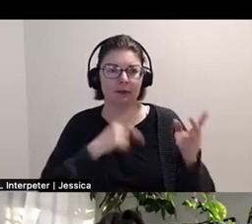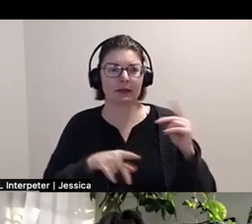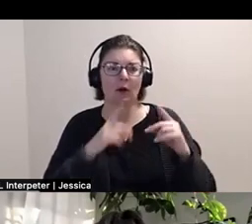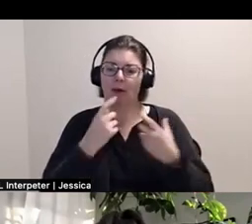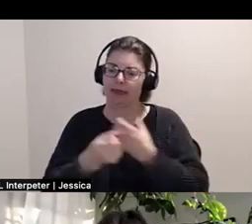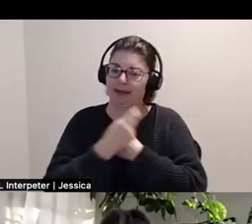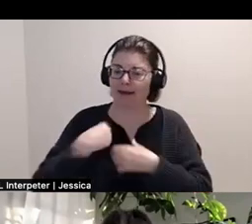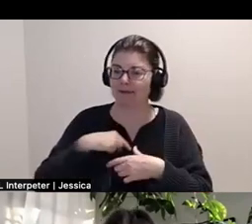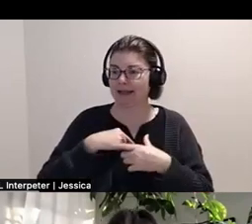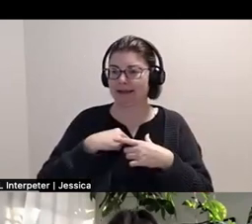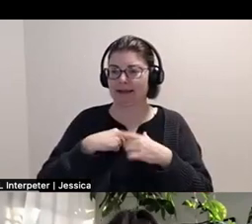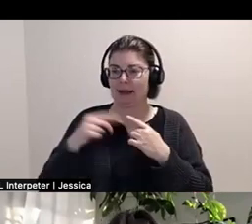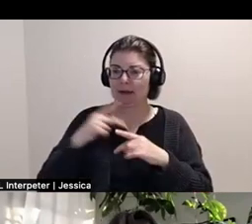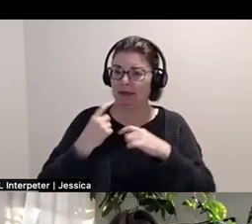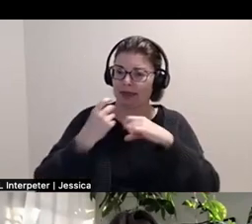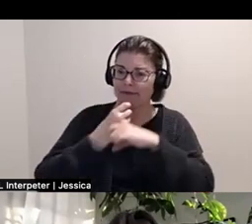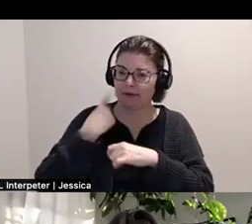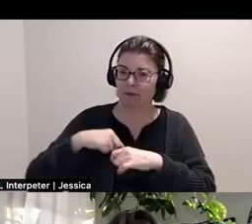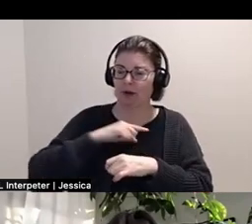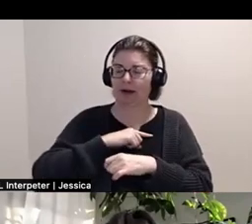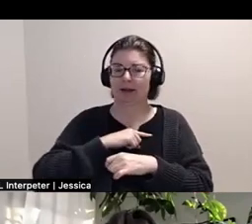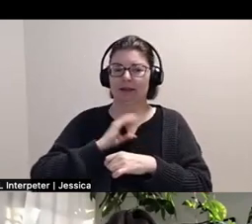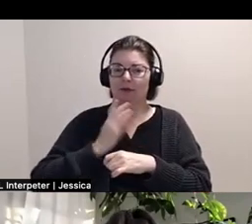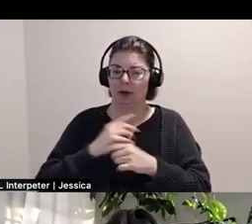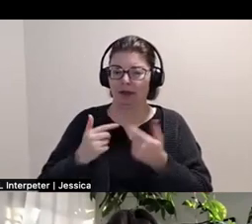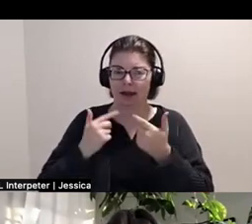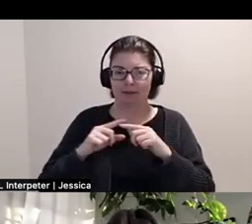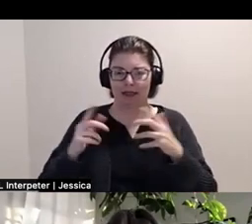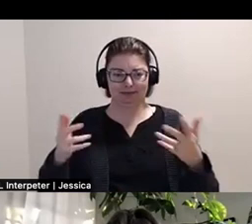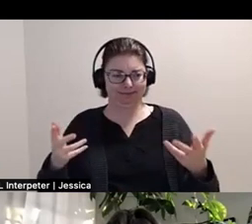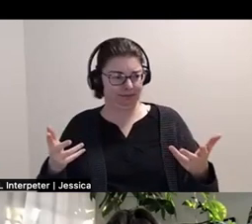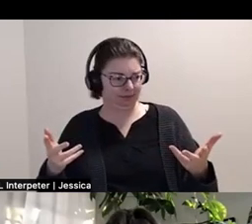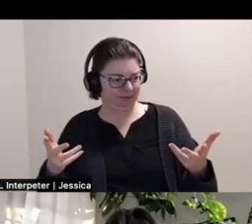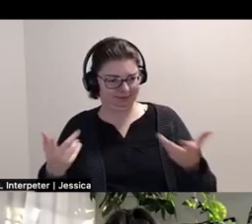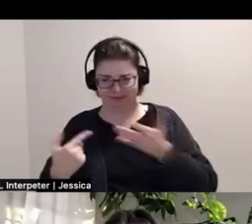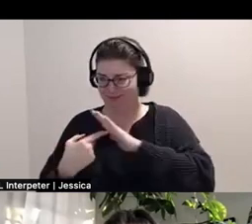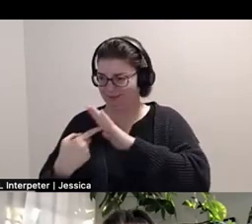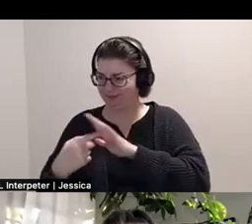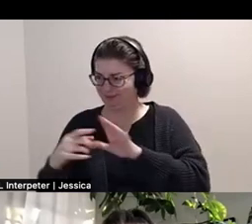and folks that they're fighting for lives and there's a lot of like,